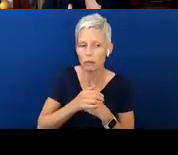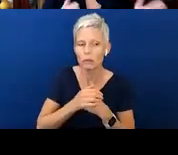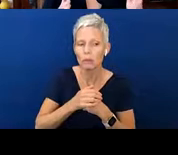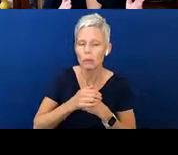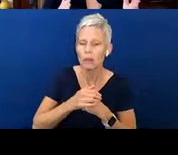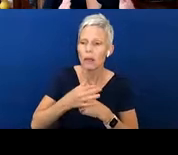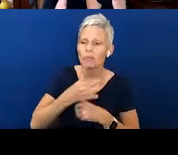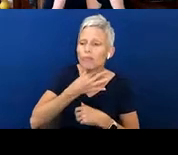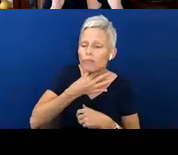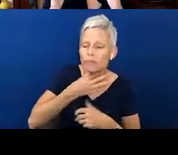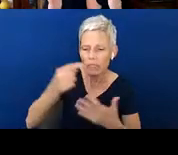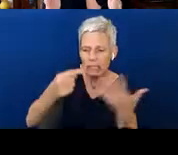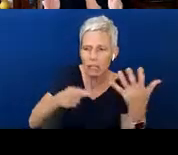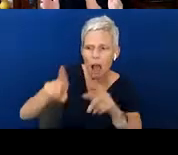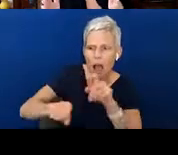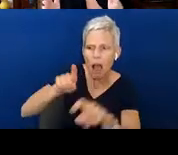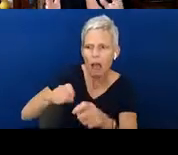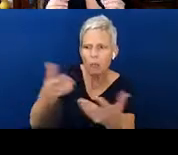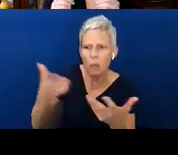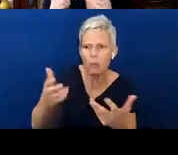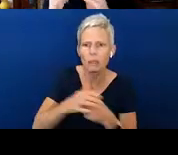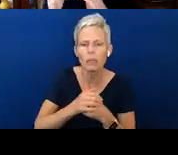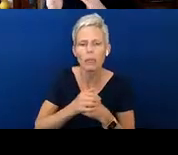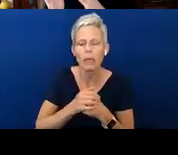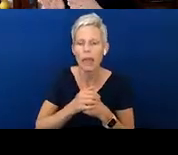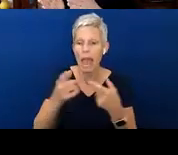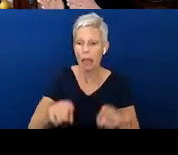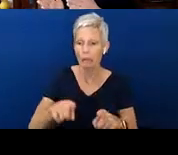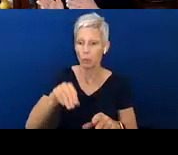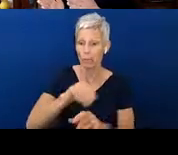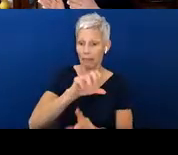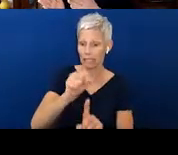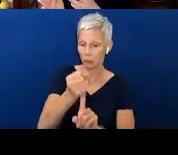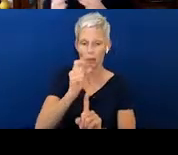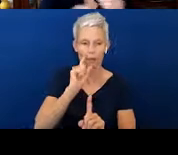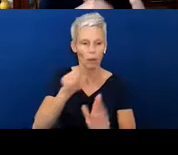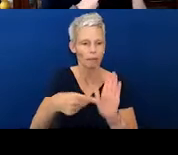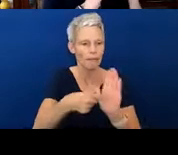unfortunately, when we're in that situation, either at the appointment with the audiologist or